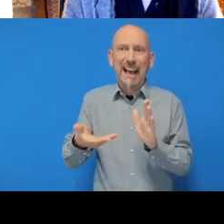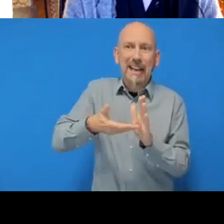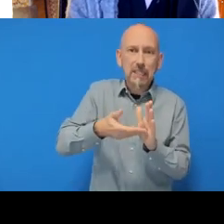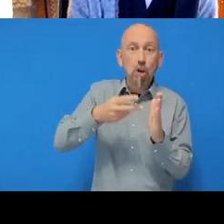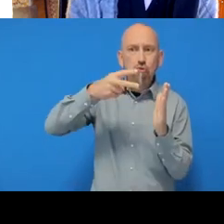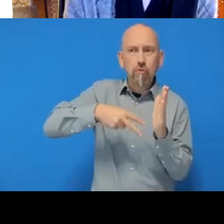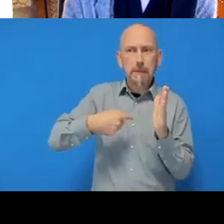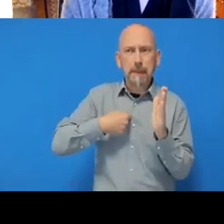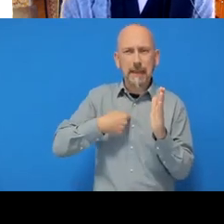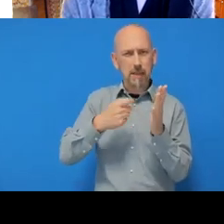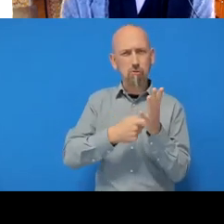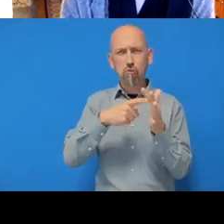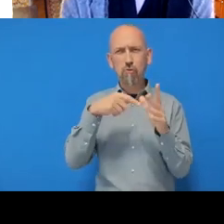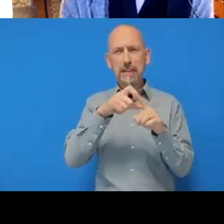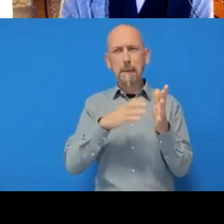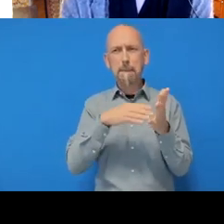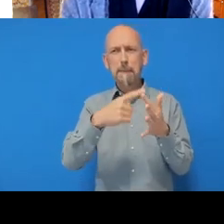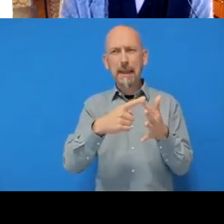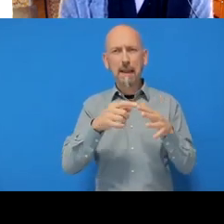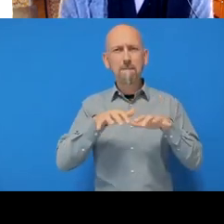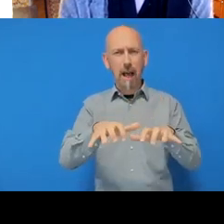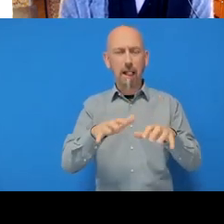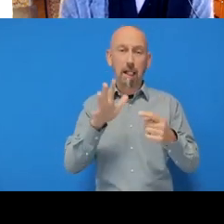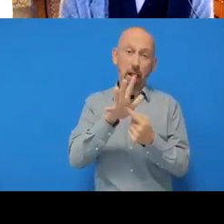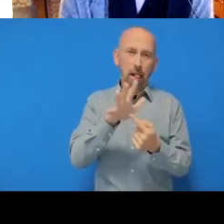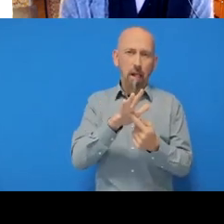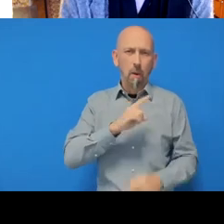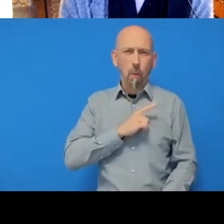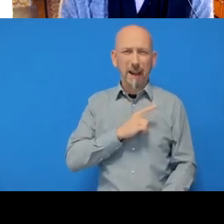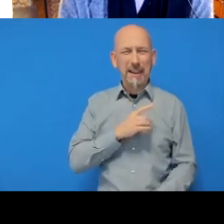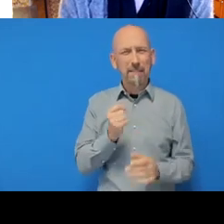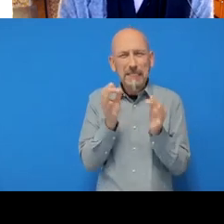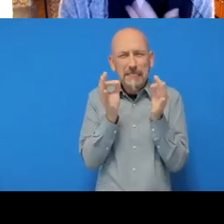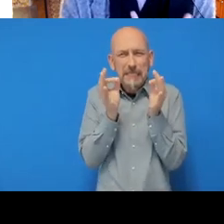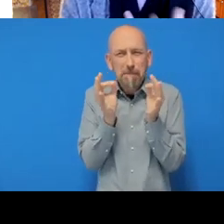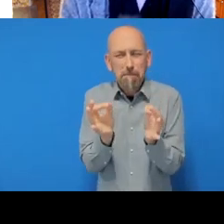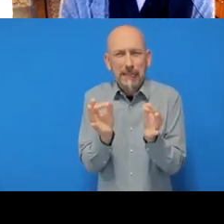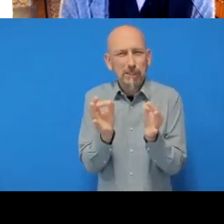have a kind of special status, and yeah, it's where you can